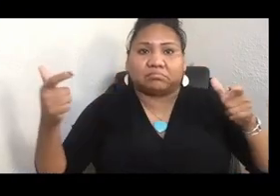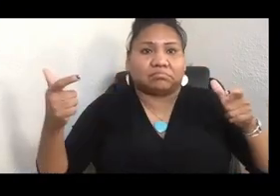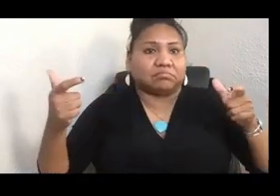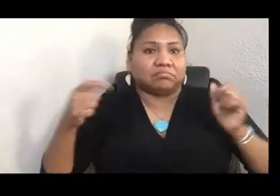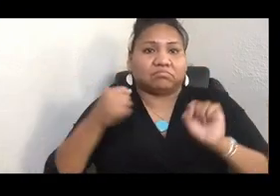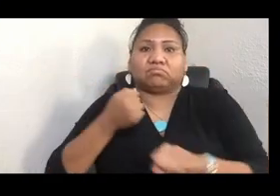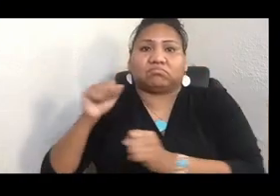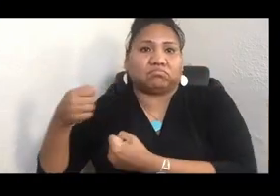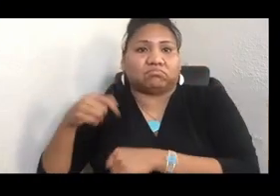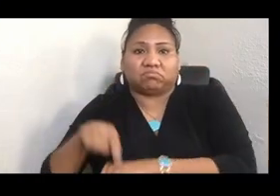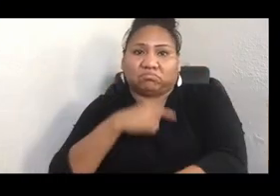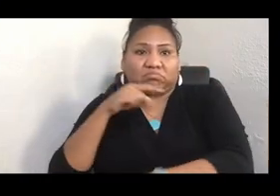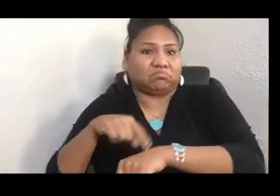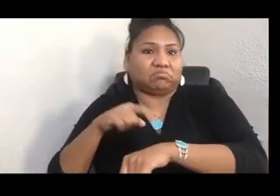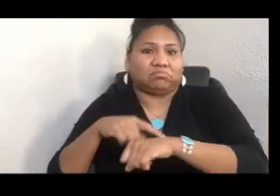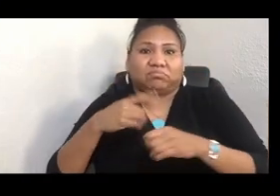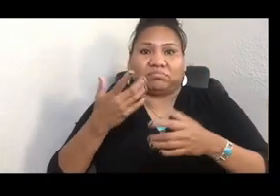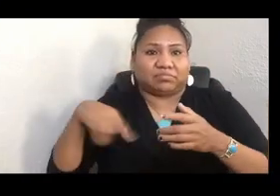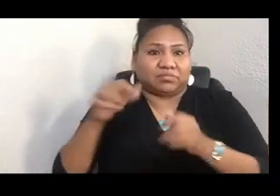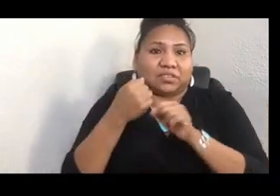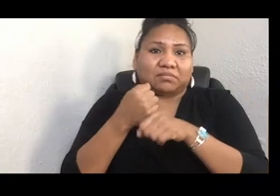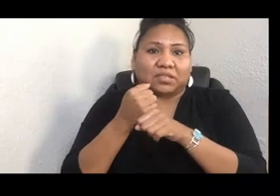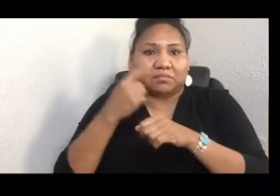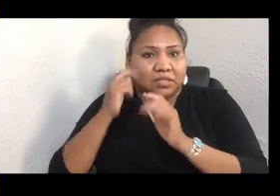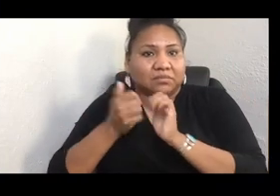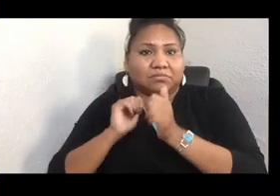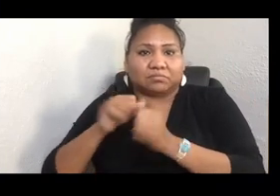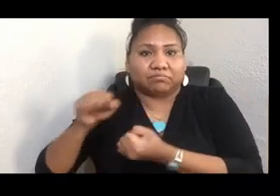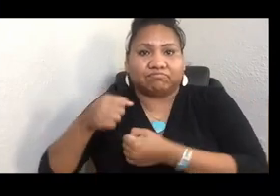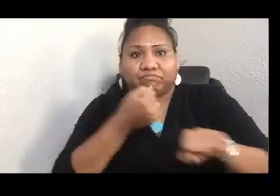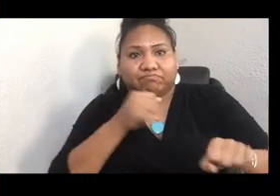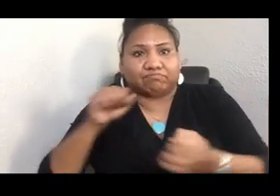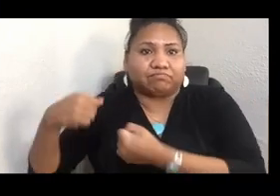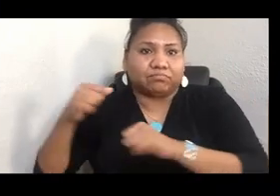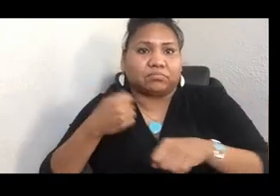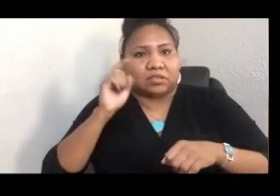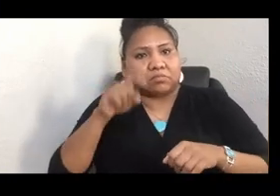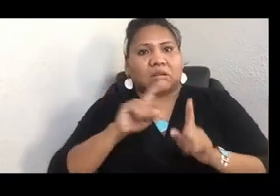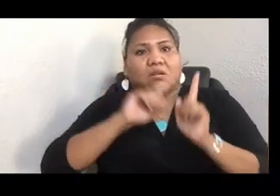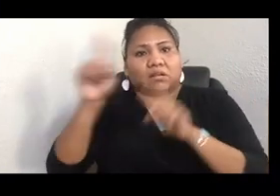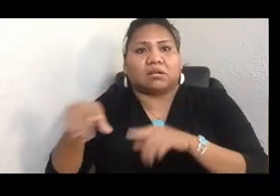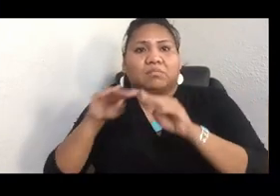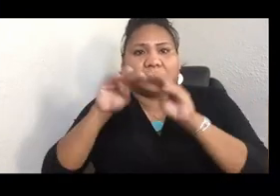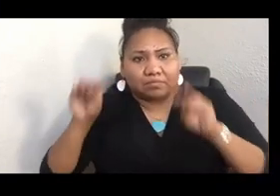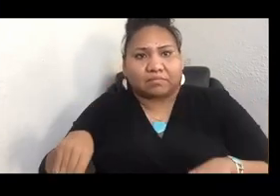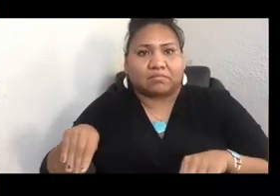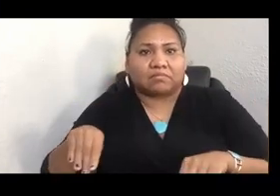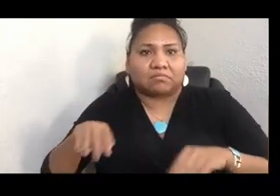And so he said he had to go to the museum to do research, and he had to start by making a little model canoe and then